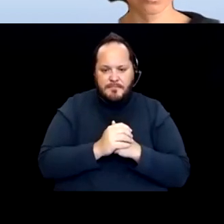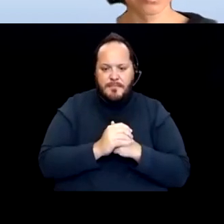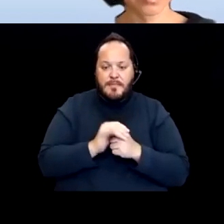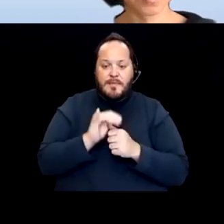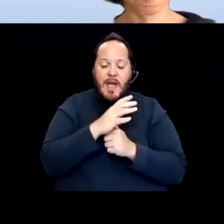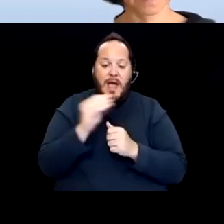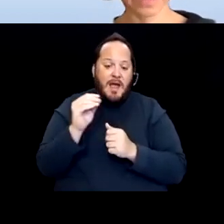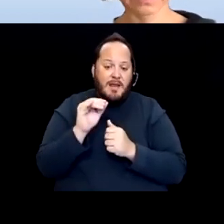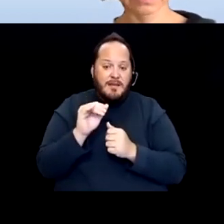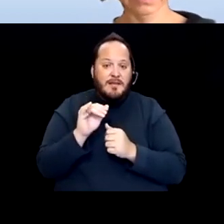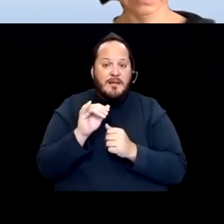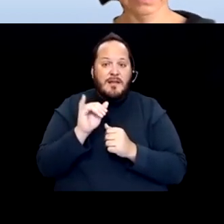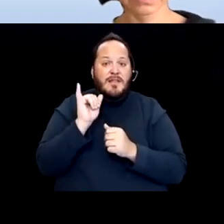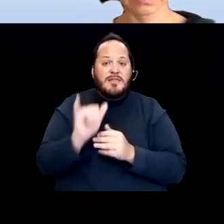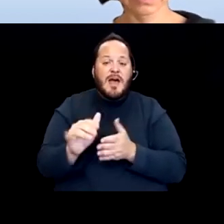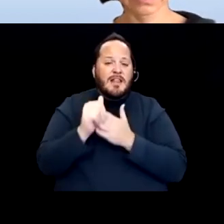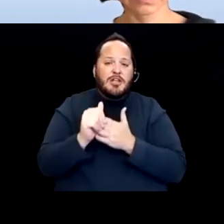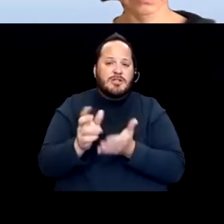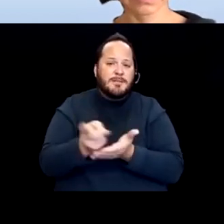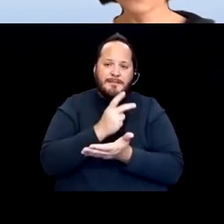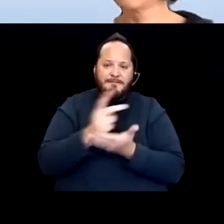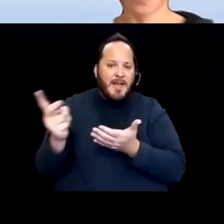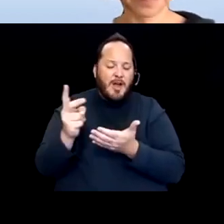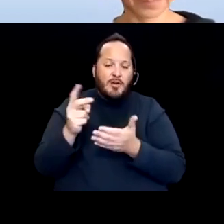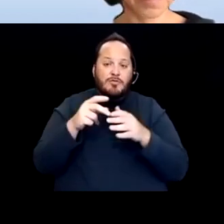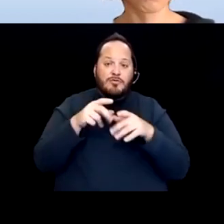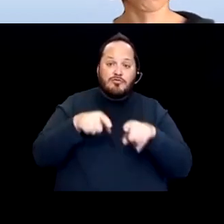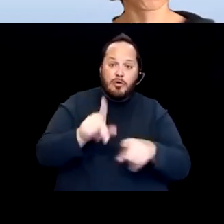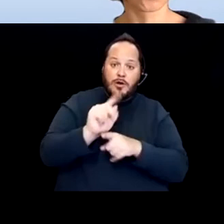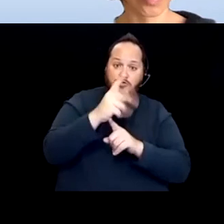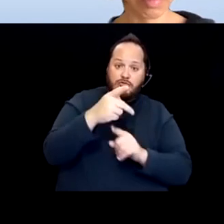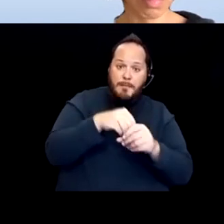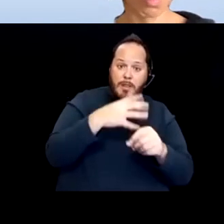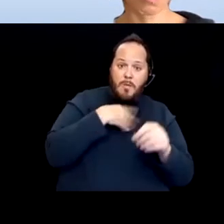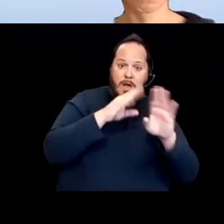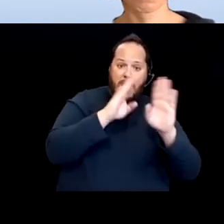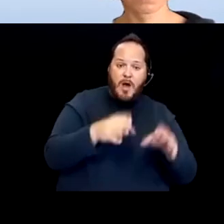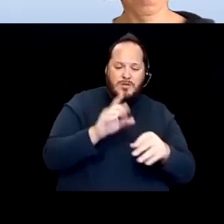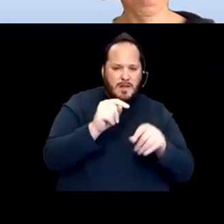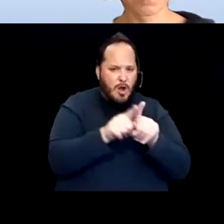when Trump was in the White House and it continued during the transition. I think the CDC is starting to get better.